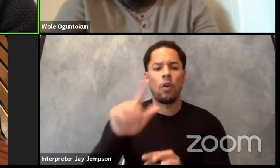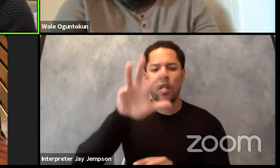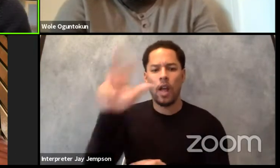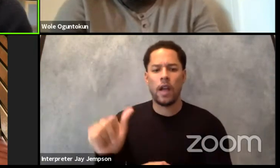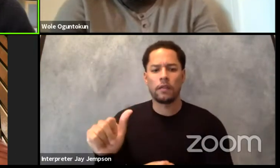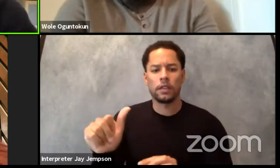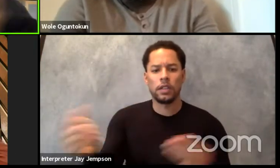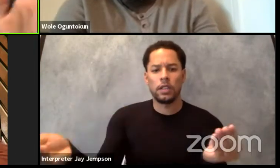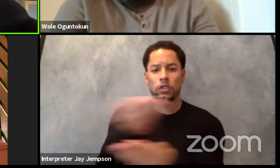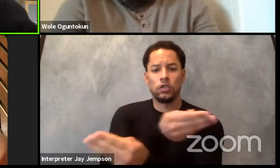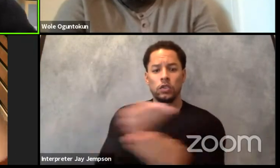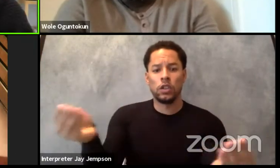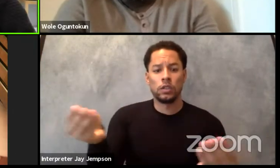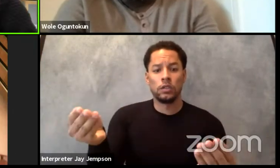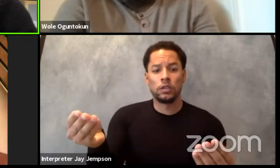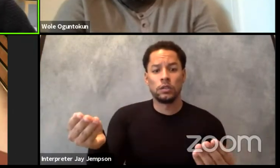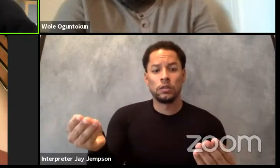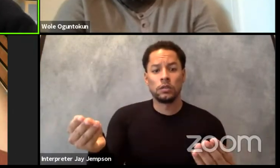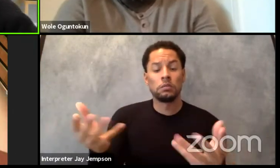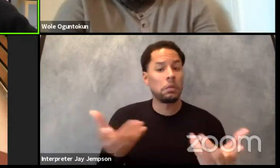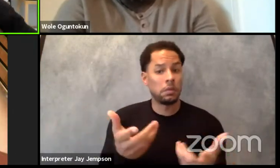Maybe both of you, maybe the three of you can speak to that.